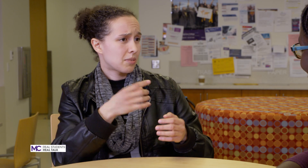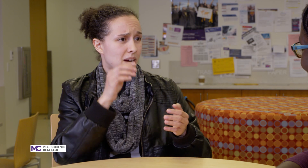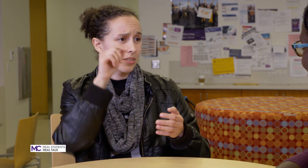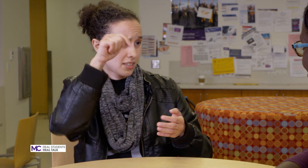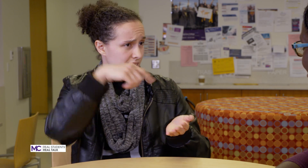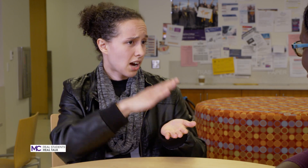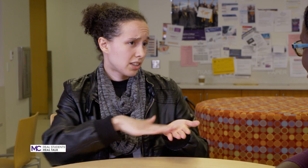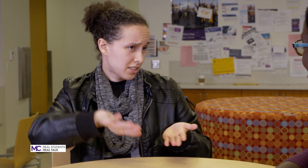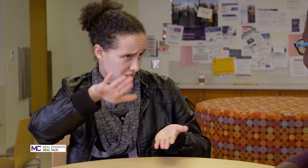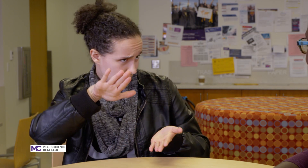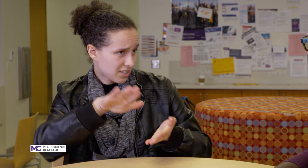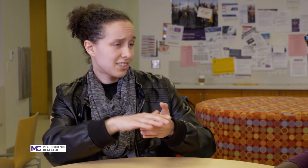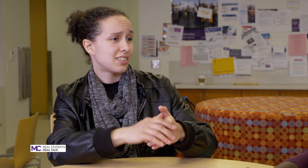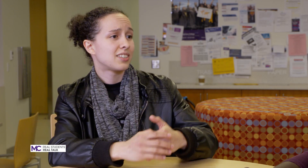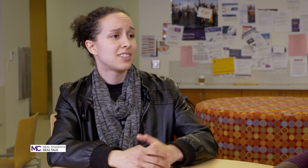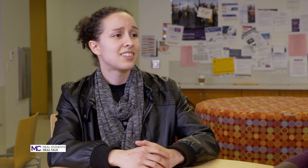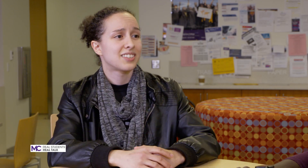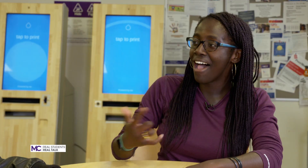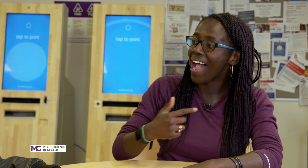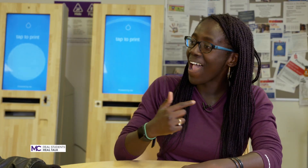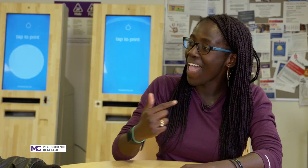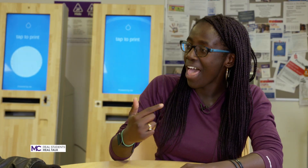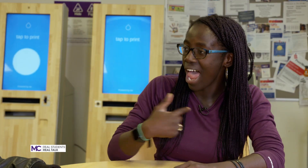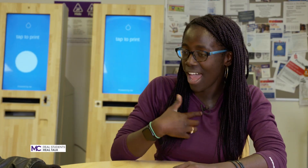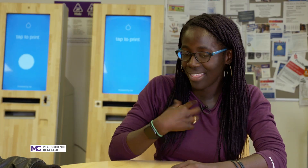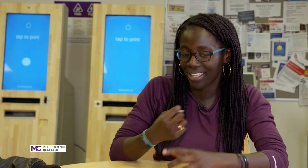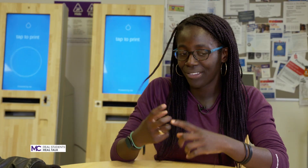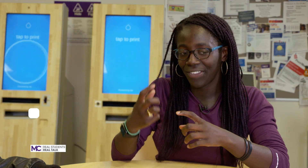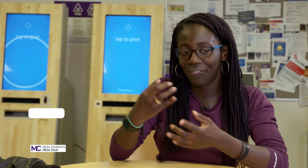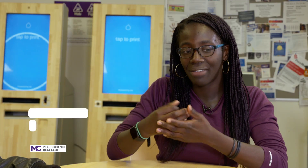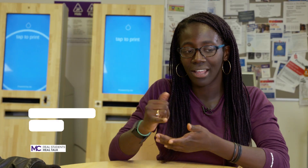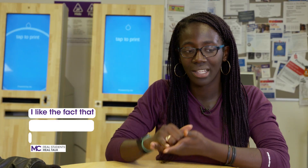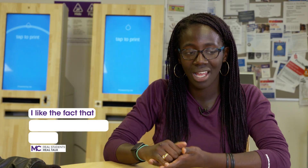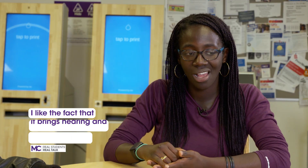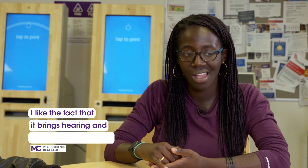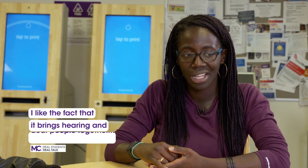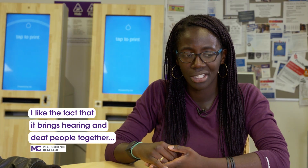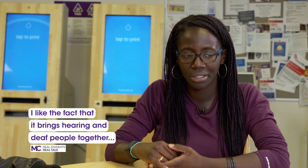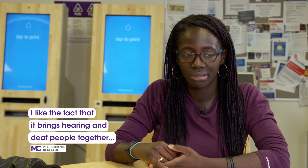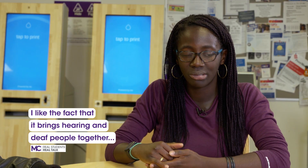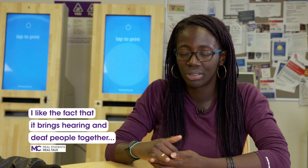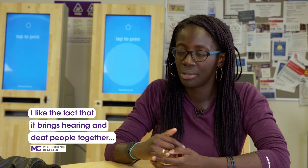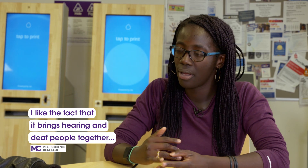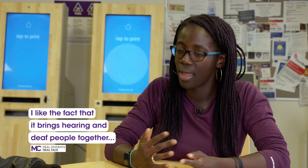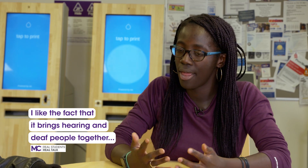this college and let the fact that if it